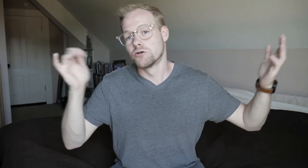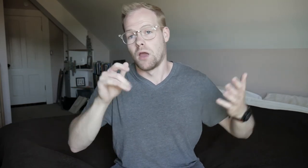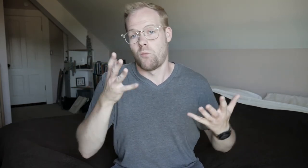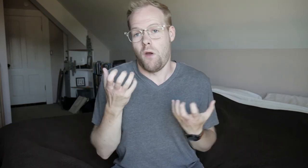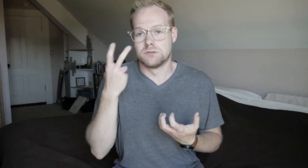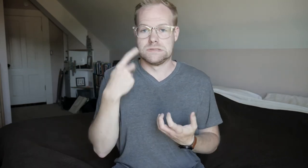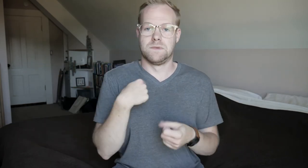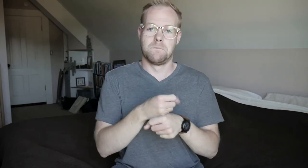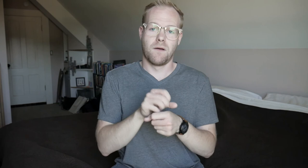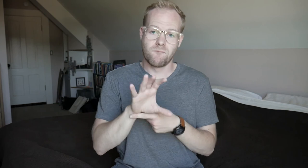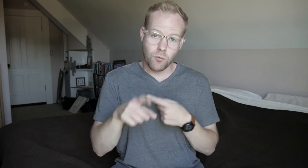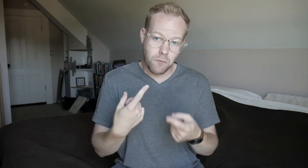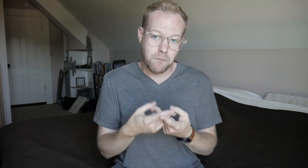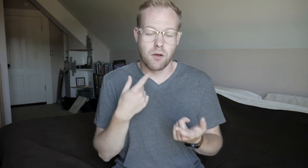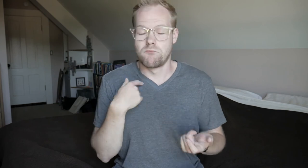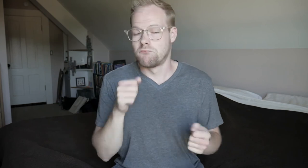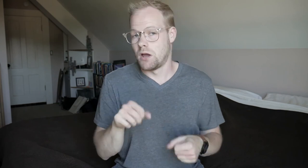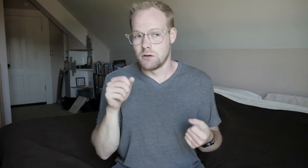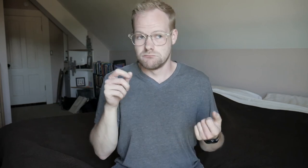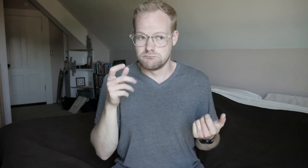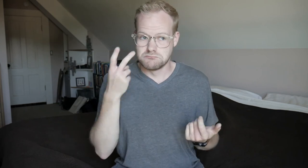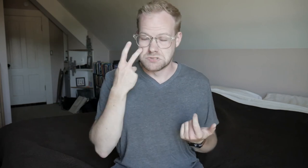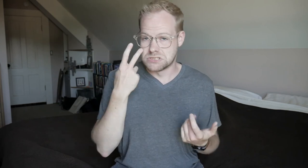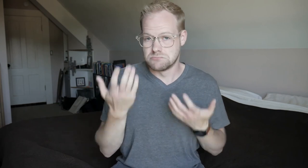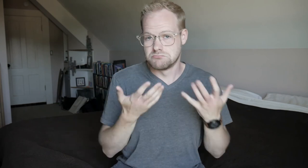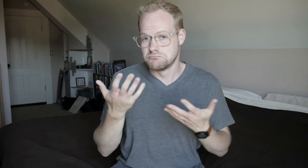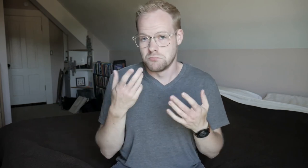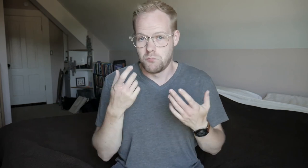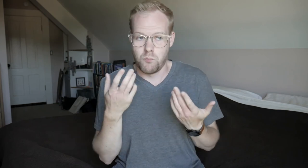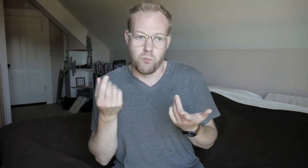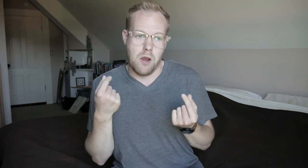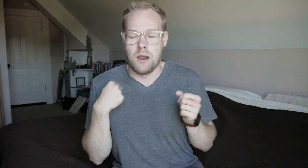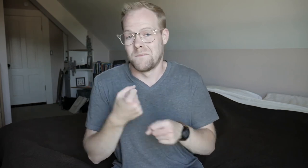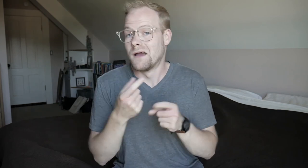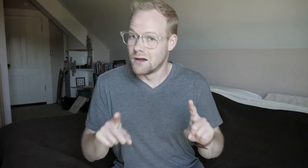That you want to see me make a video about, I can see what I can make happen.